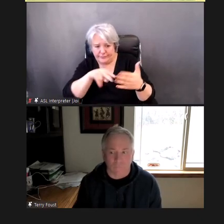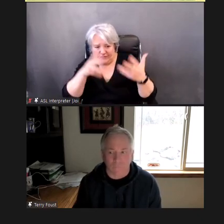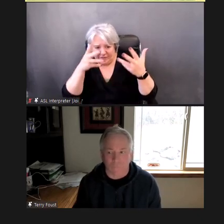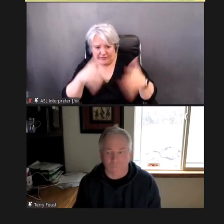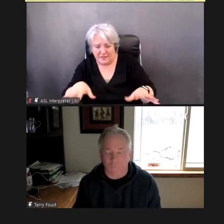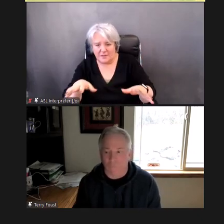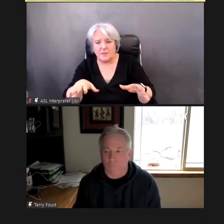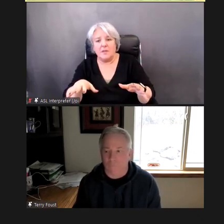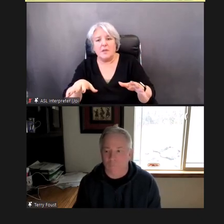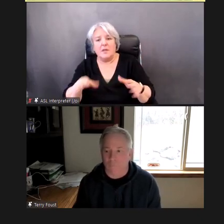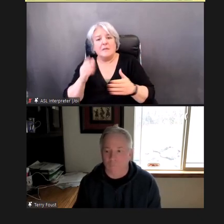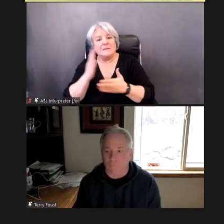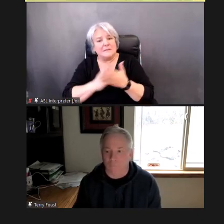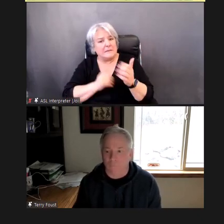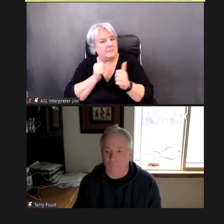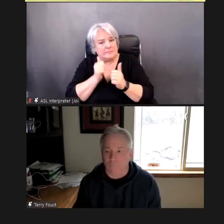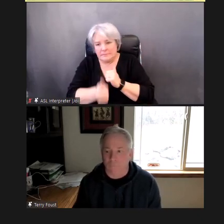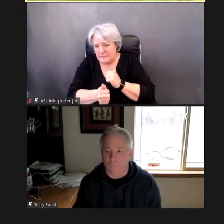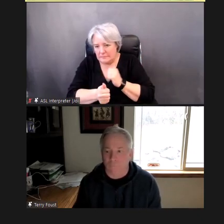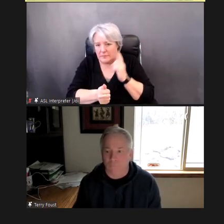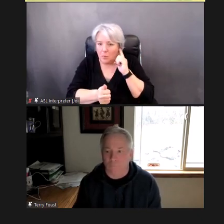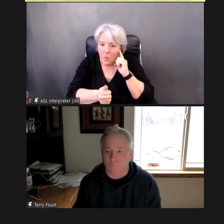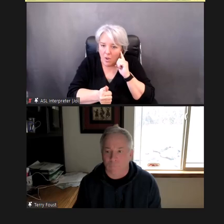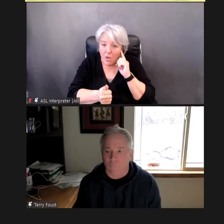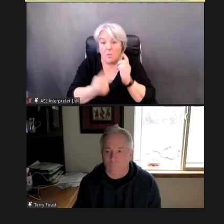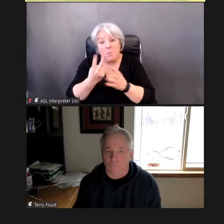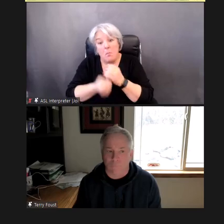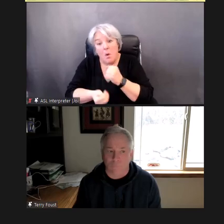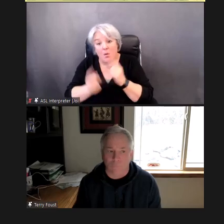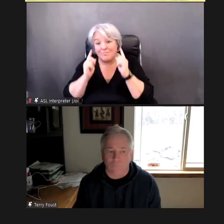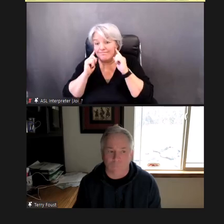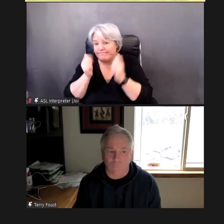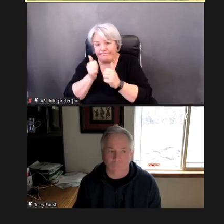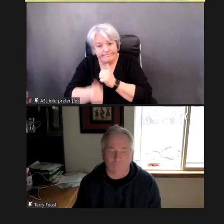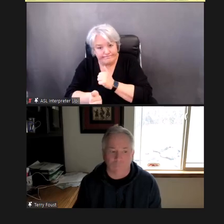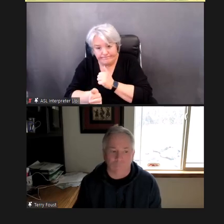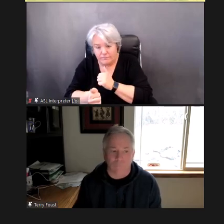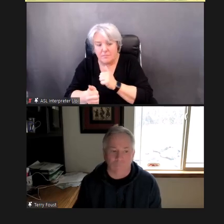Has to get implemented, and, some of the challenges that --